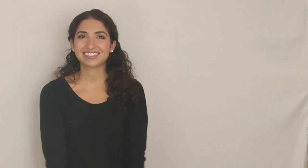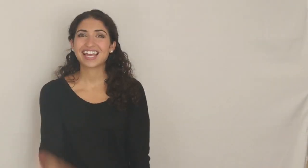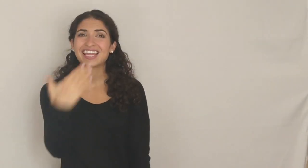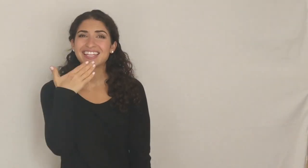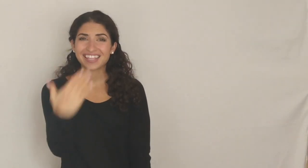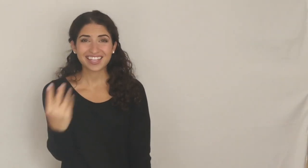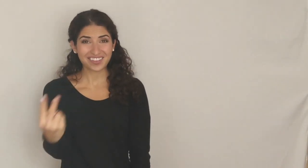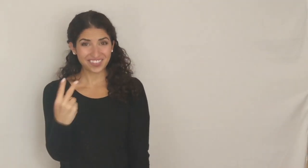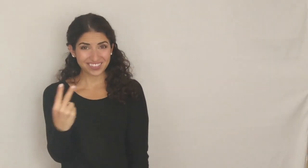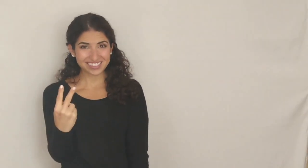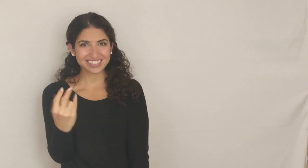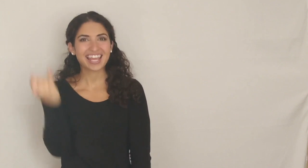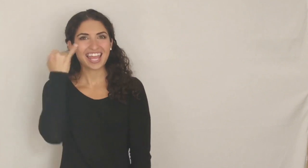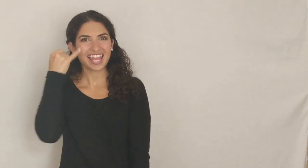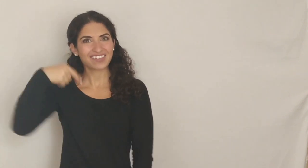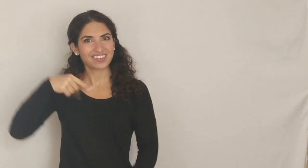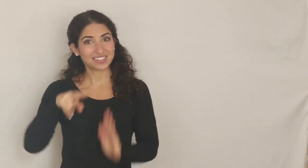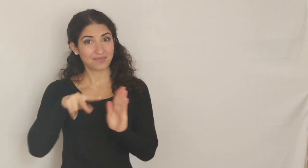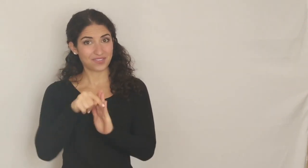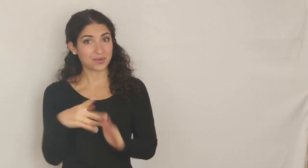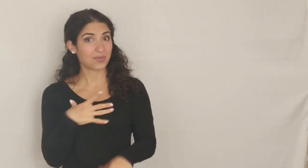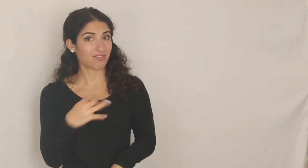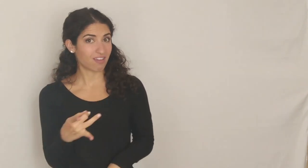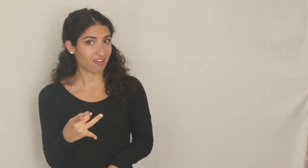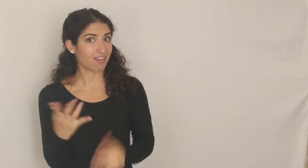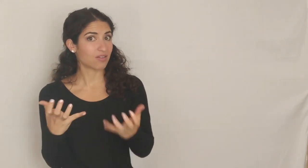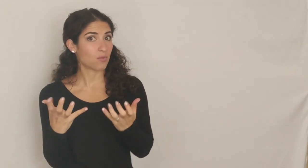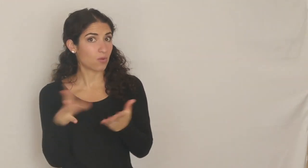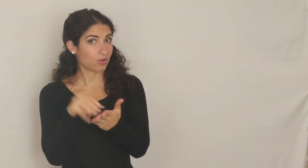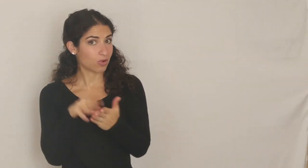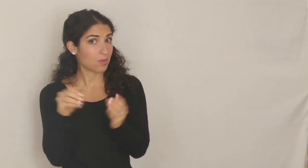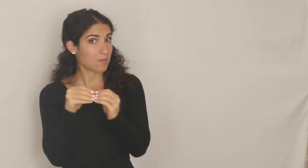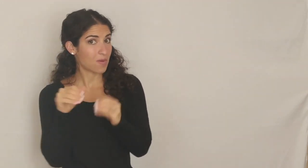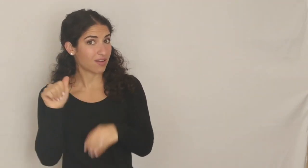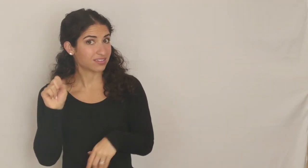Thank you so much for watching! If you like this video and you want to learn